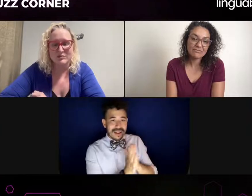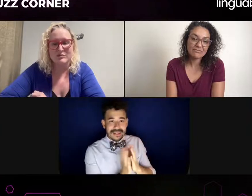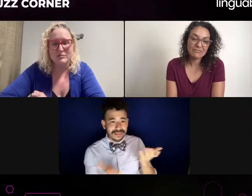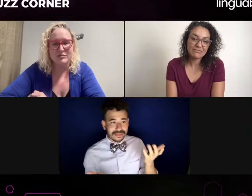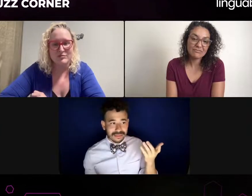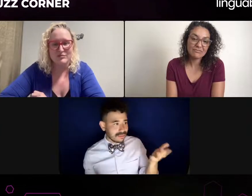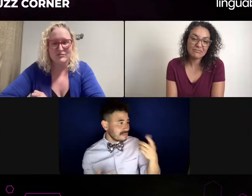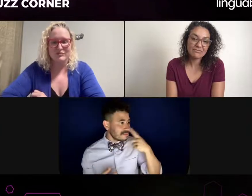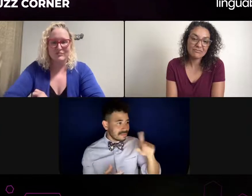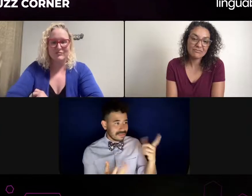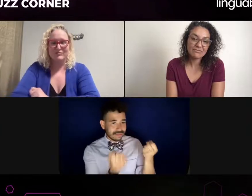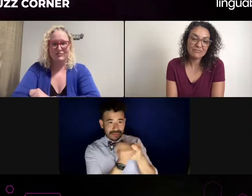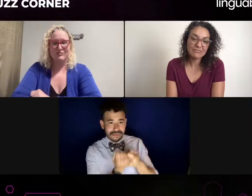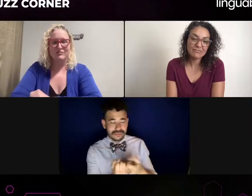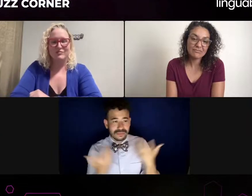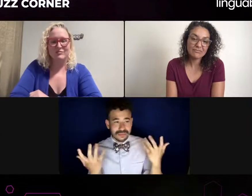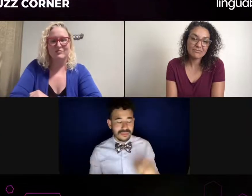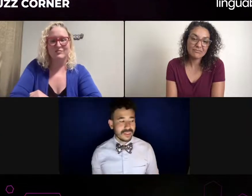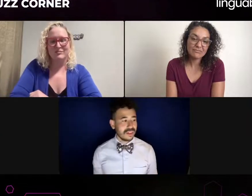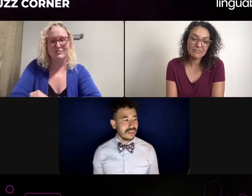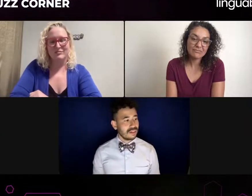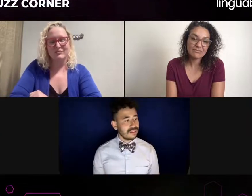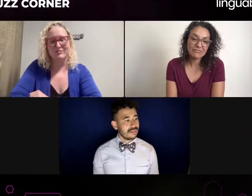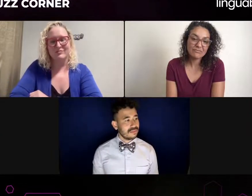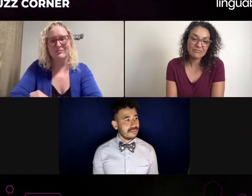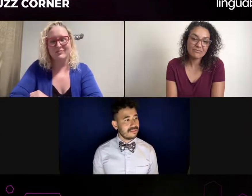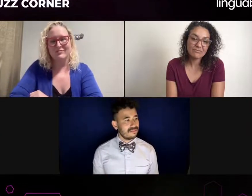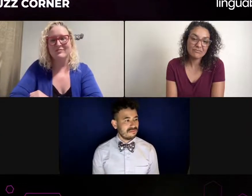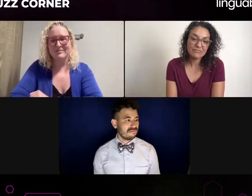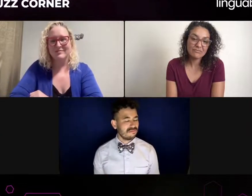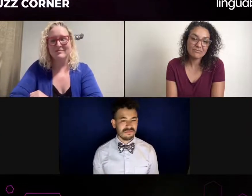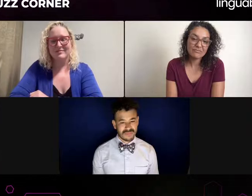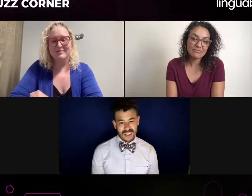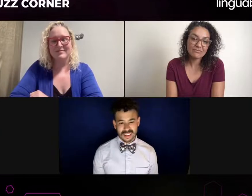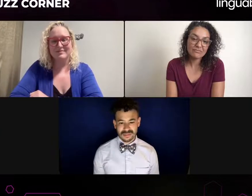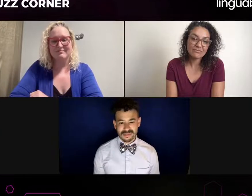that they are of the top quality. Exactly. That's my point. So how do you deal with that?